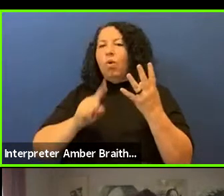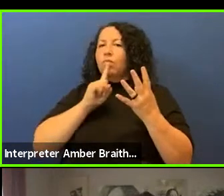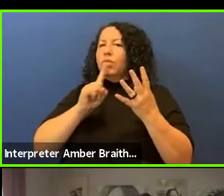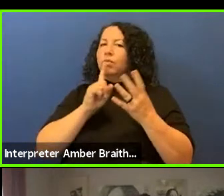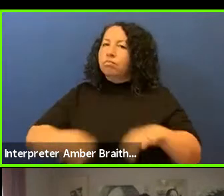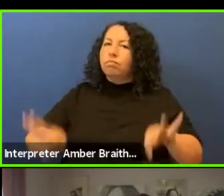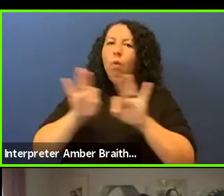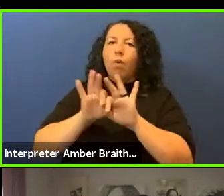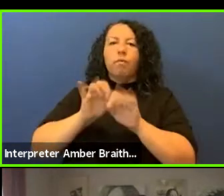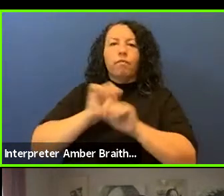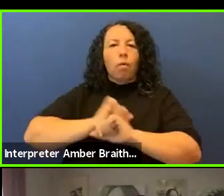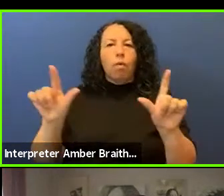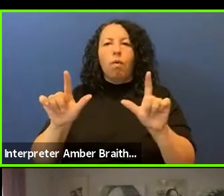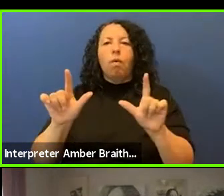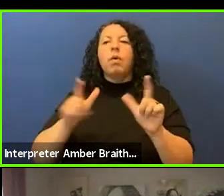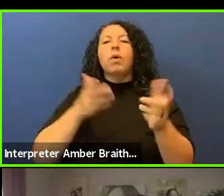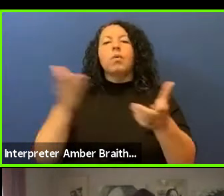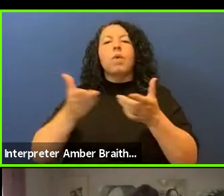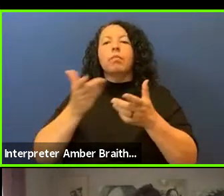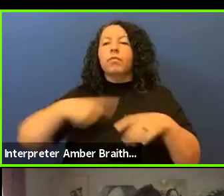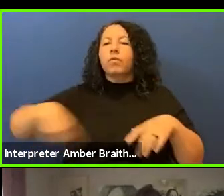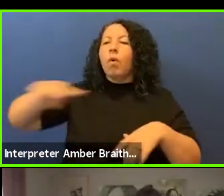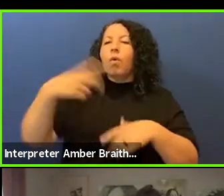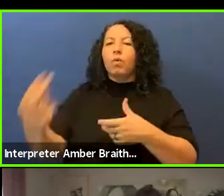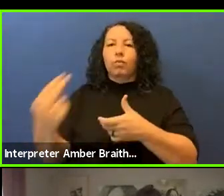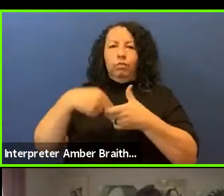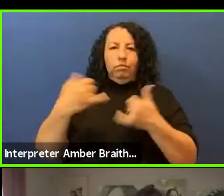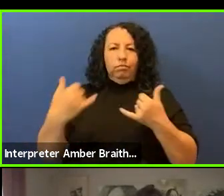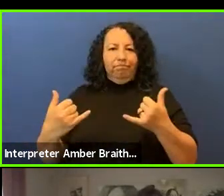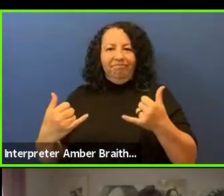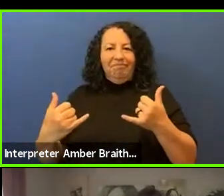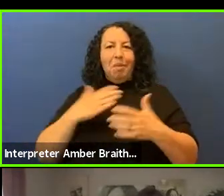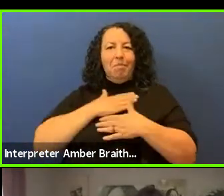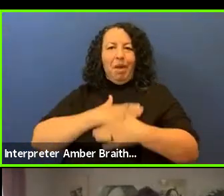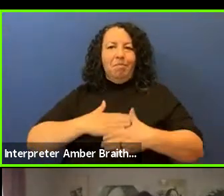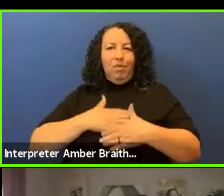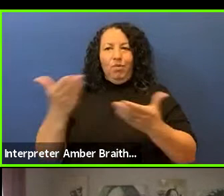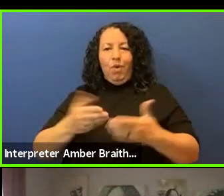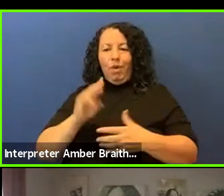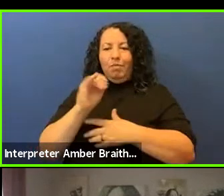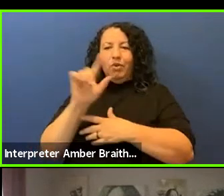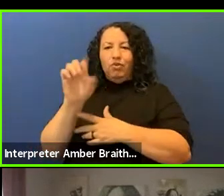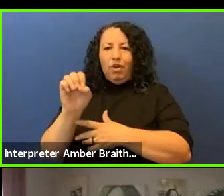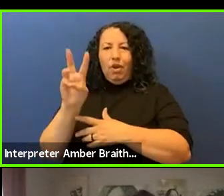It''s now my pleasure to welcome Michelle Woo, one of the founders of For Freedoms,